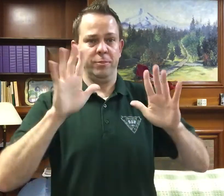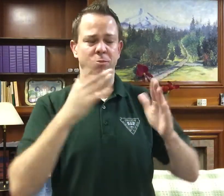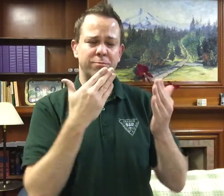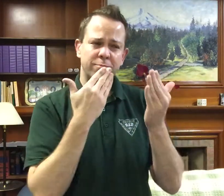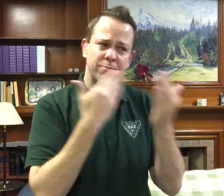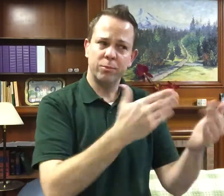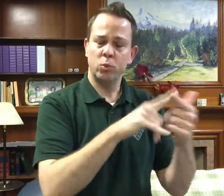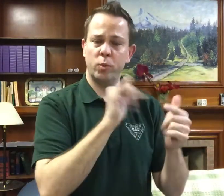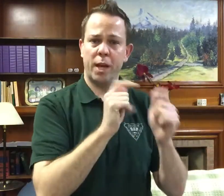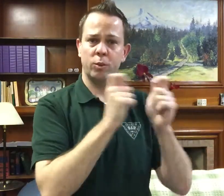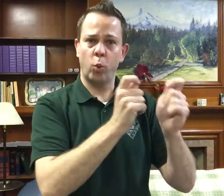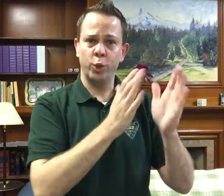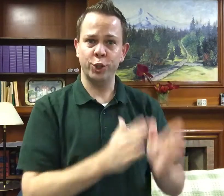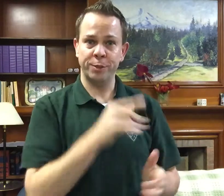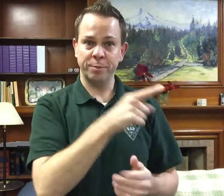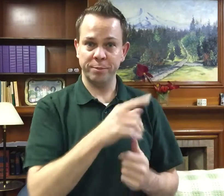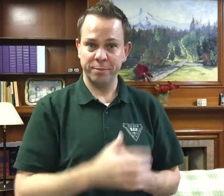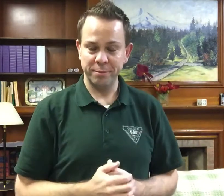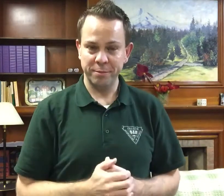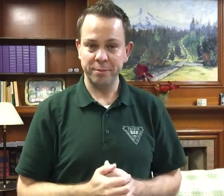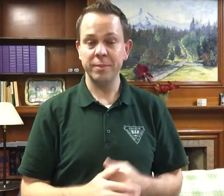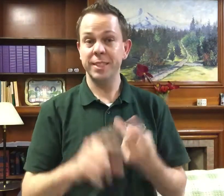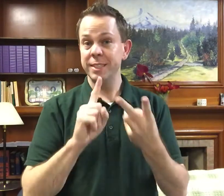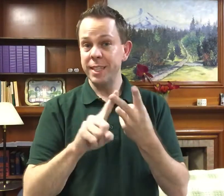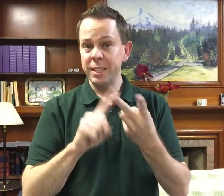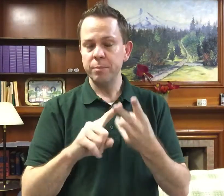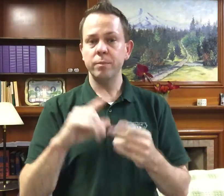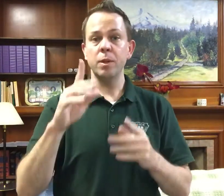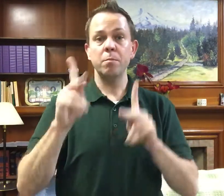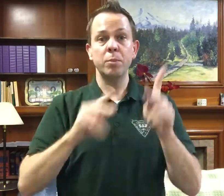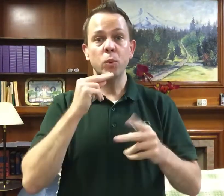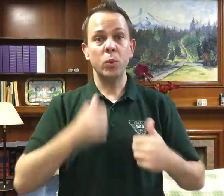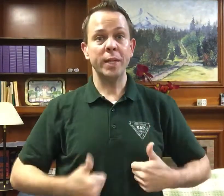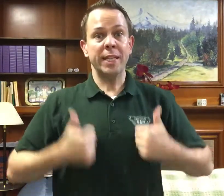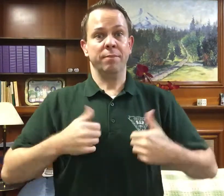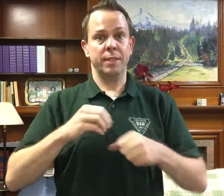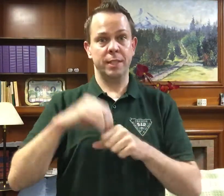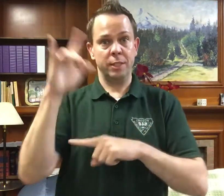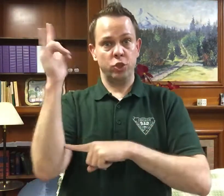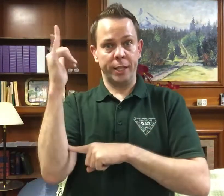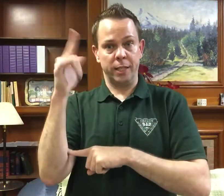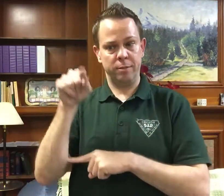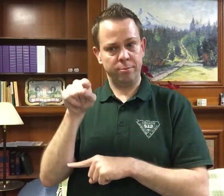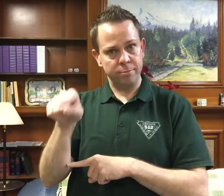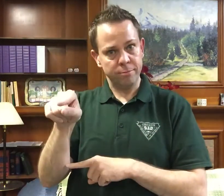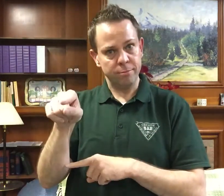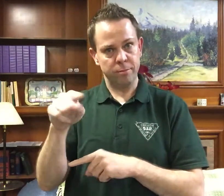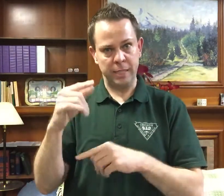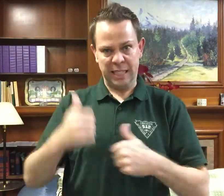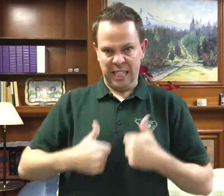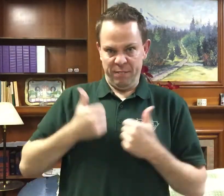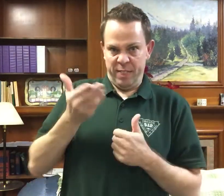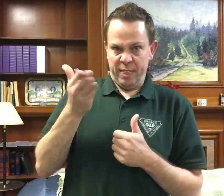We are so grateful to our donor. Secondly, for those of you who live in Brookdale and have been residents,